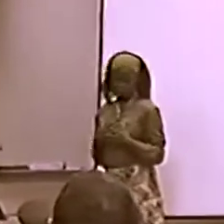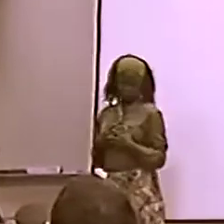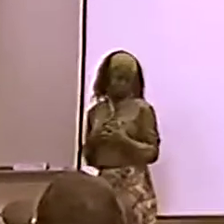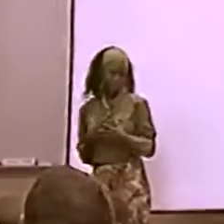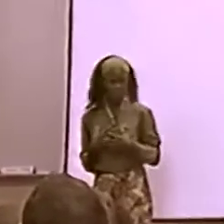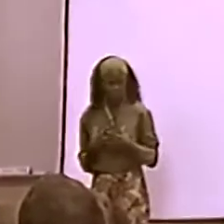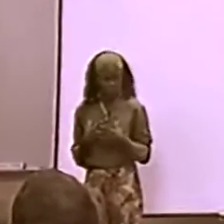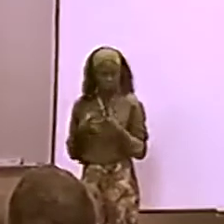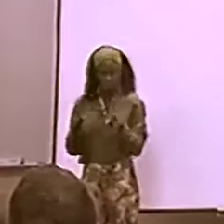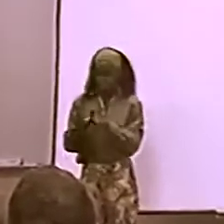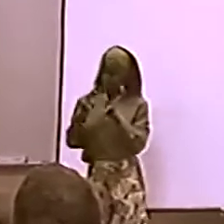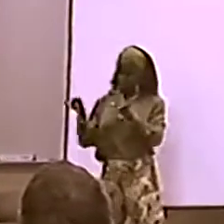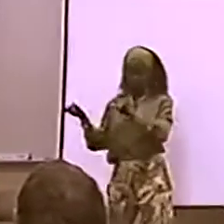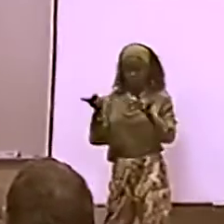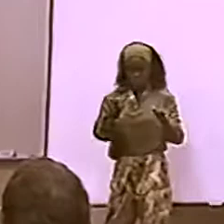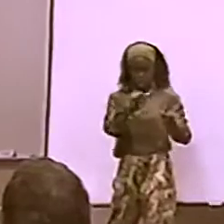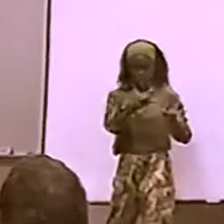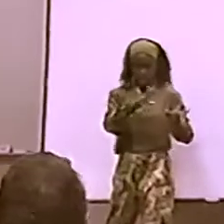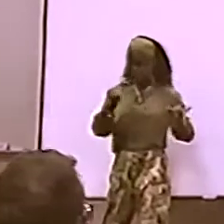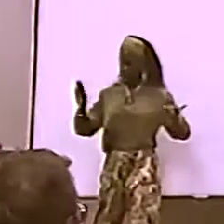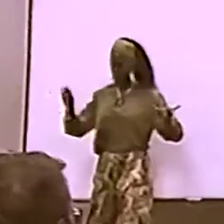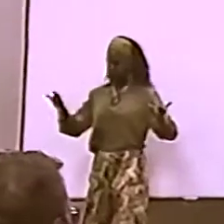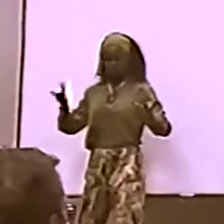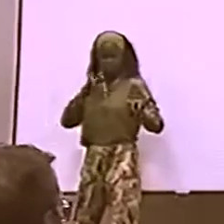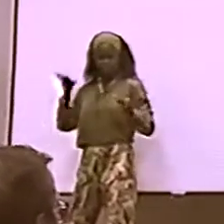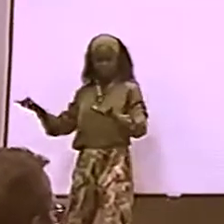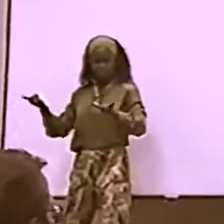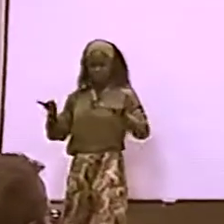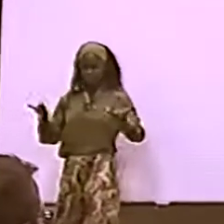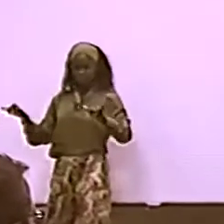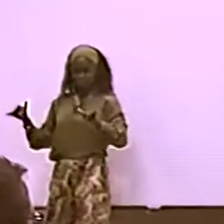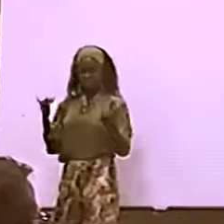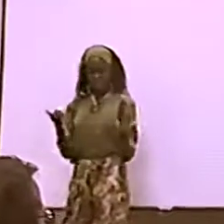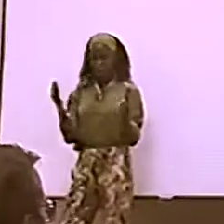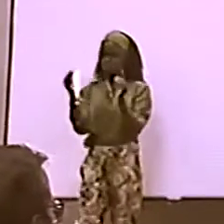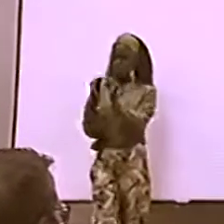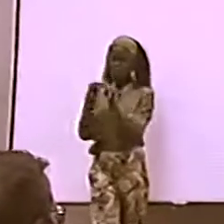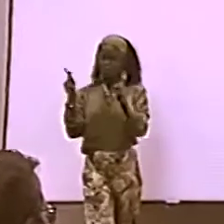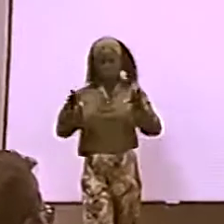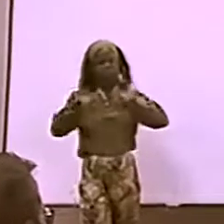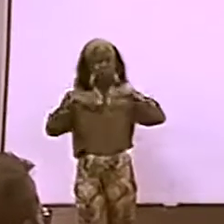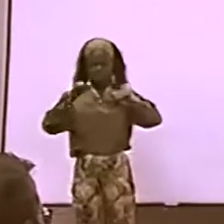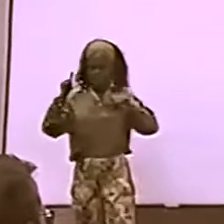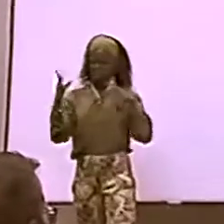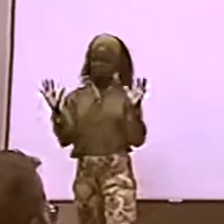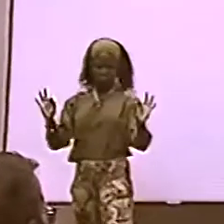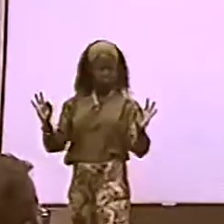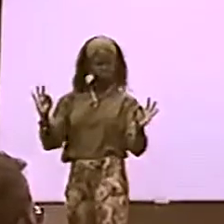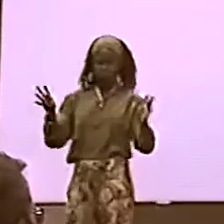BUT NAPPI WAS STILL CALLING BSL AS BAD ASL. ONE OF THEM WANTED TO START ...BSL AS ITS OWN LANGUAGE